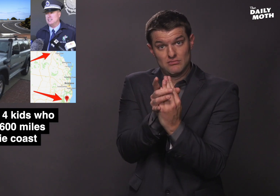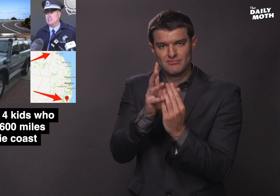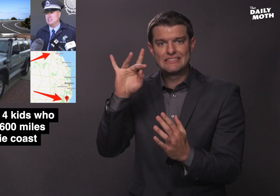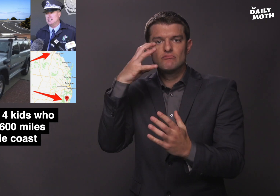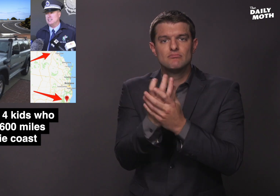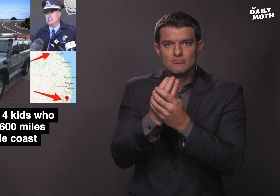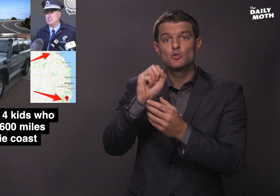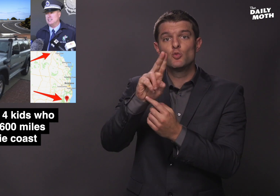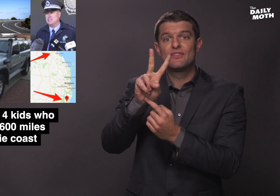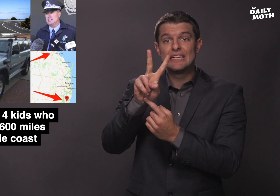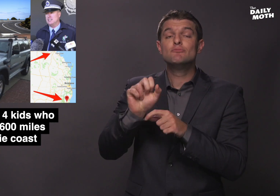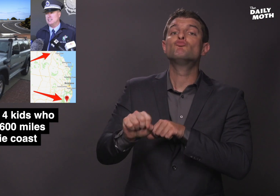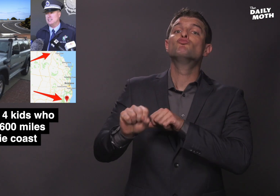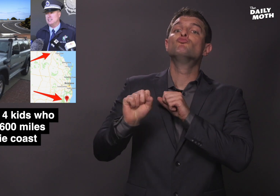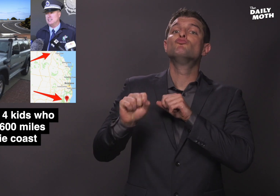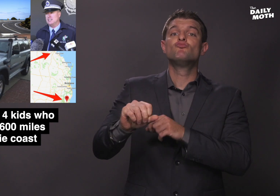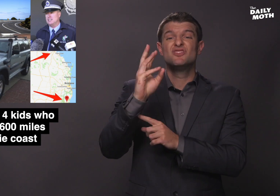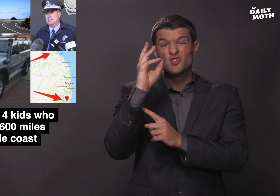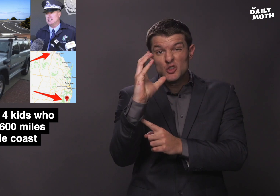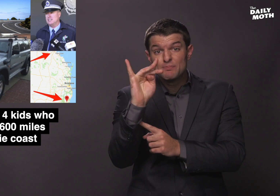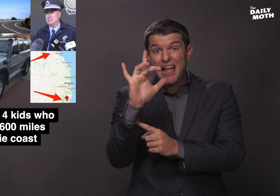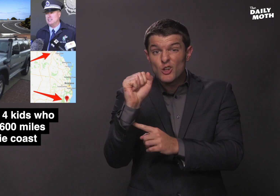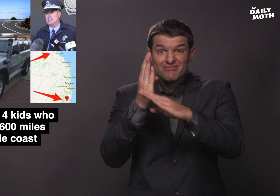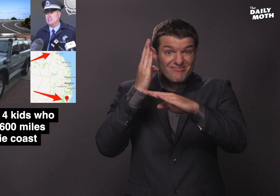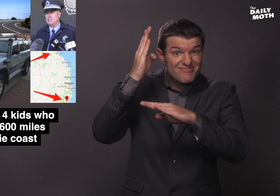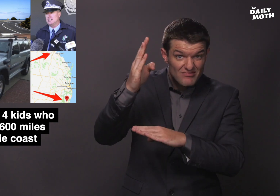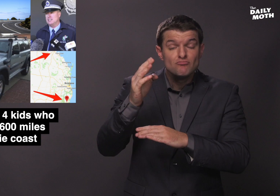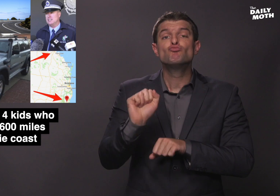took one of their parents' SUV and drove more than 600 miles